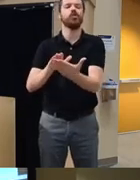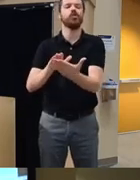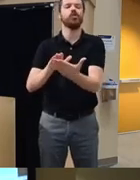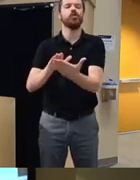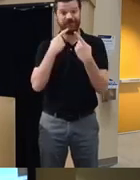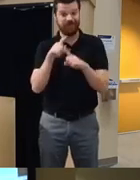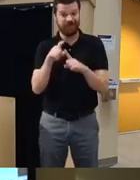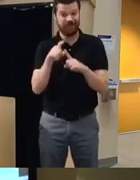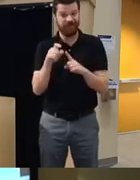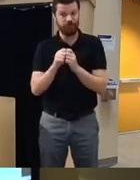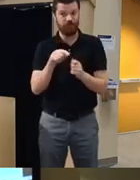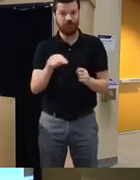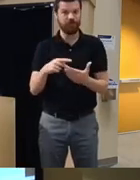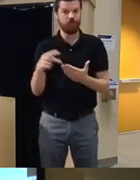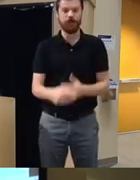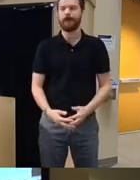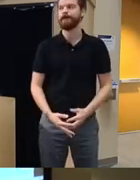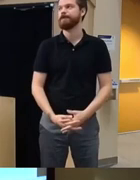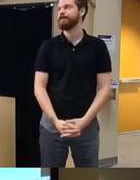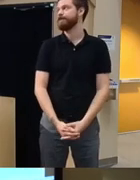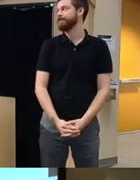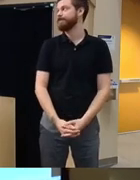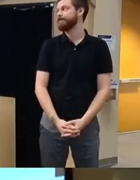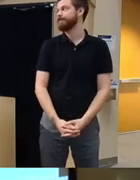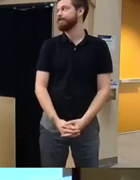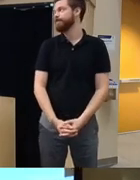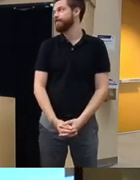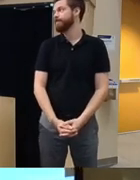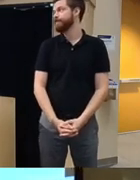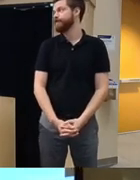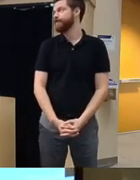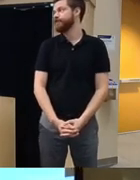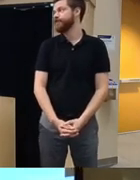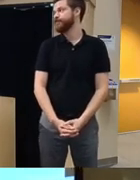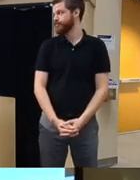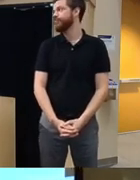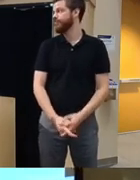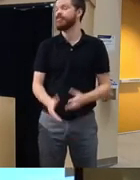platform got to and uh uh and I think some of the question that's being asked actually